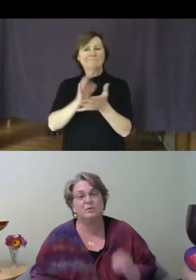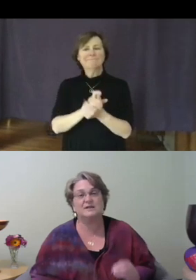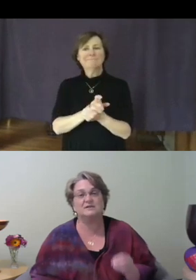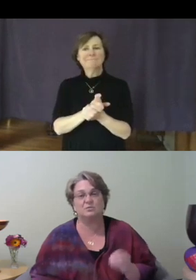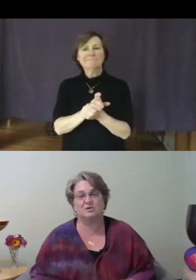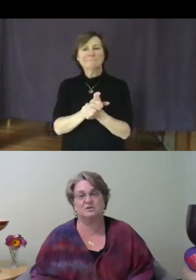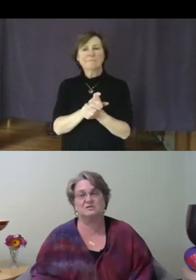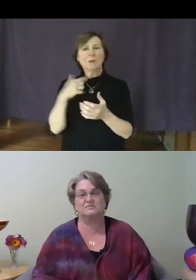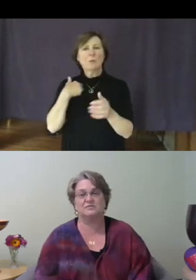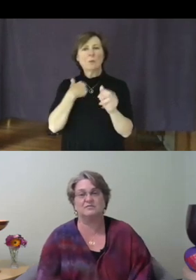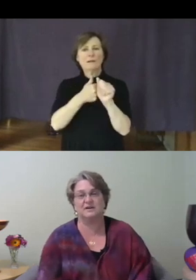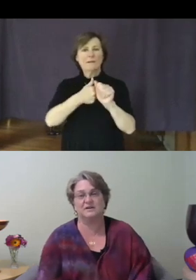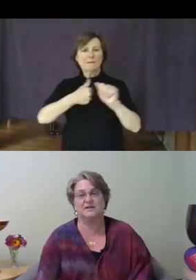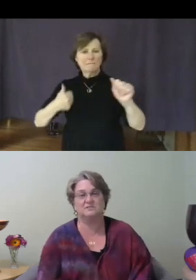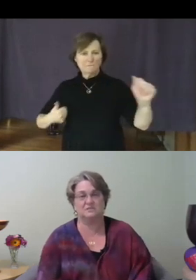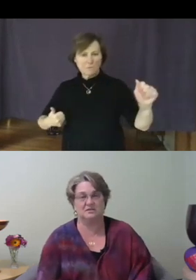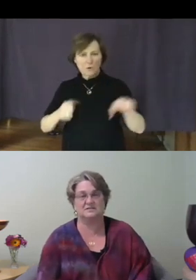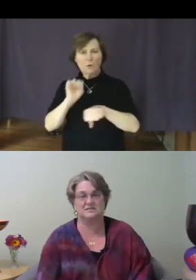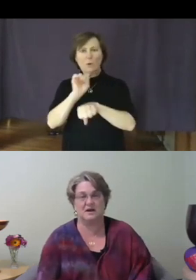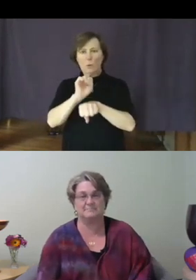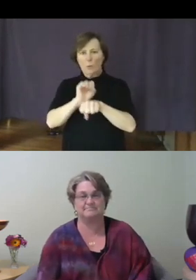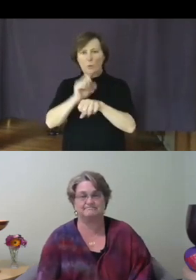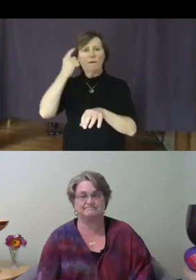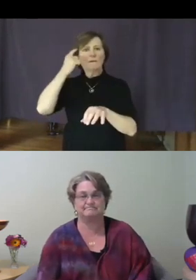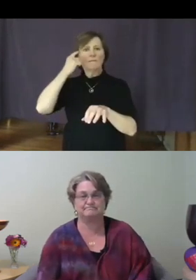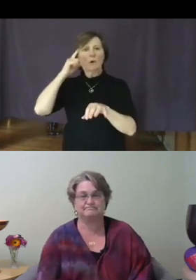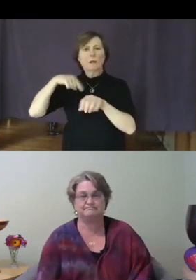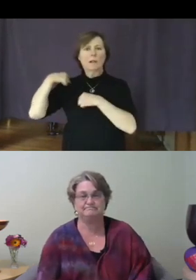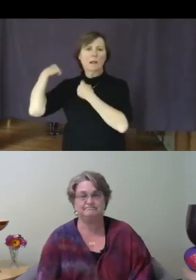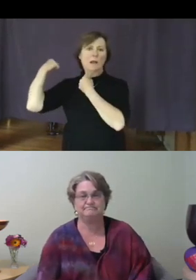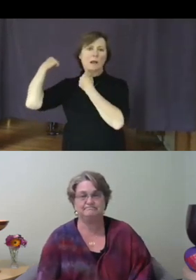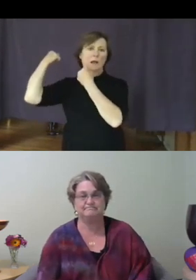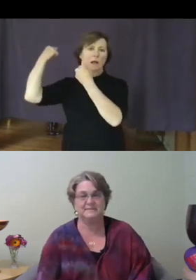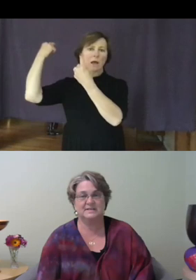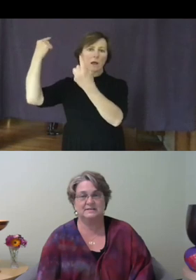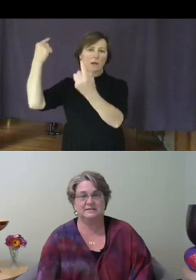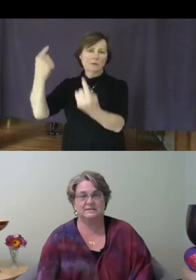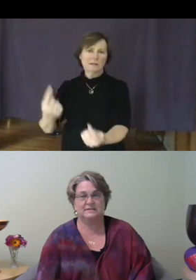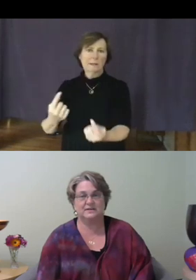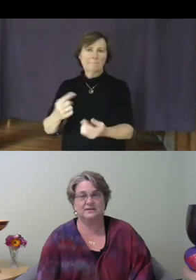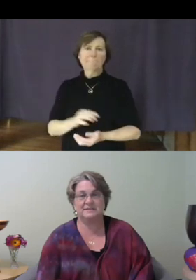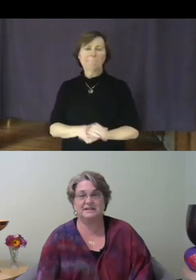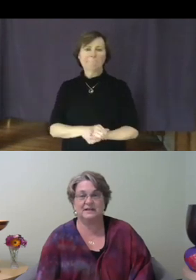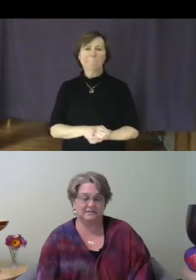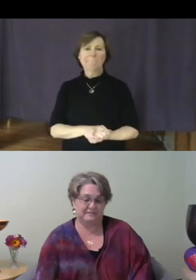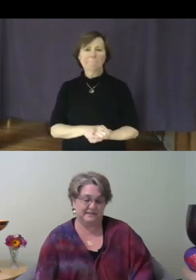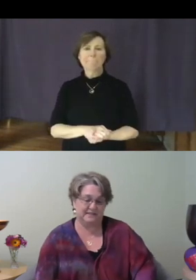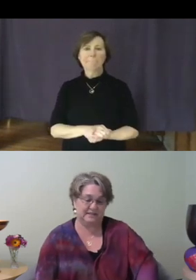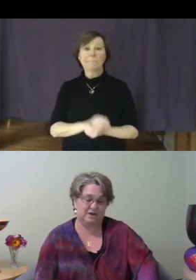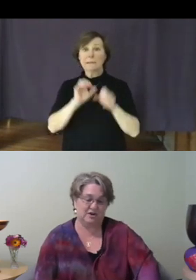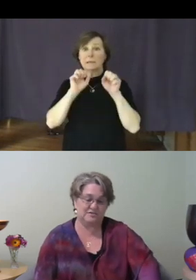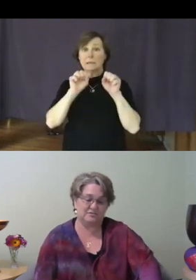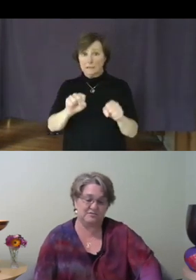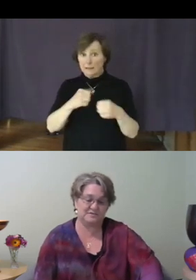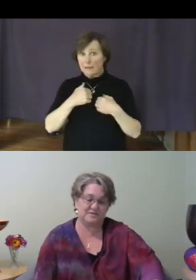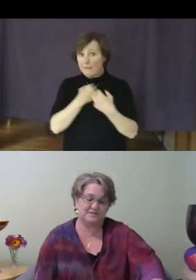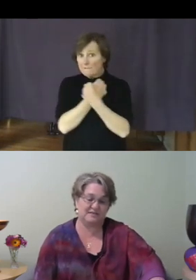the work for a very long time. "There can be love in telling hard truths," says David